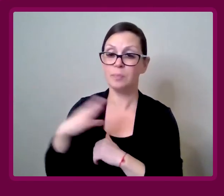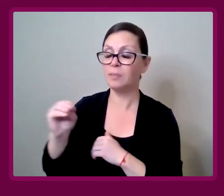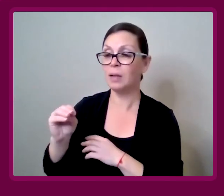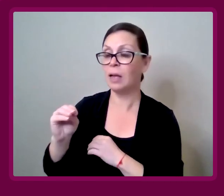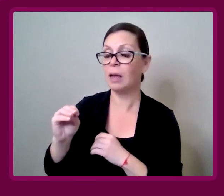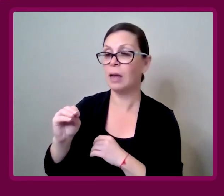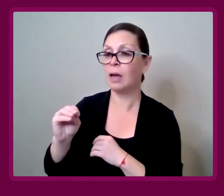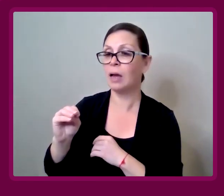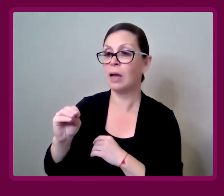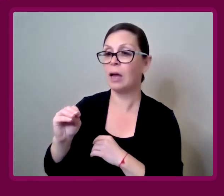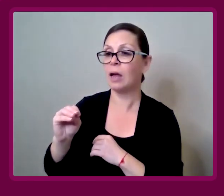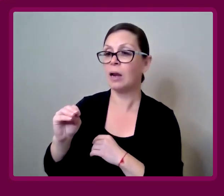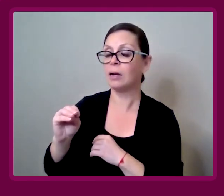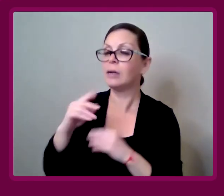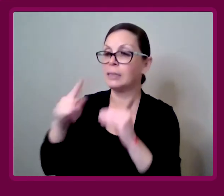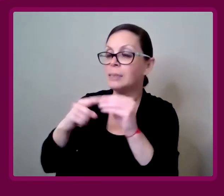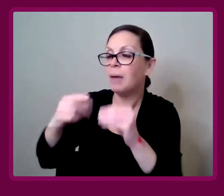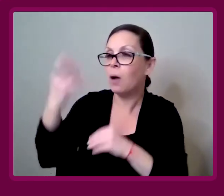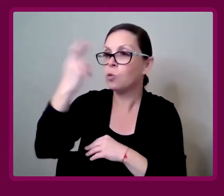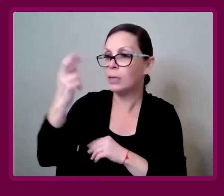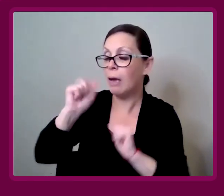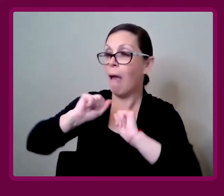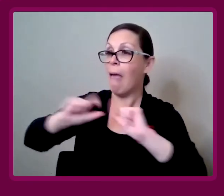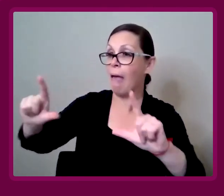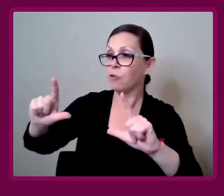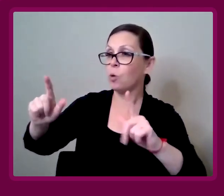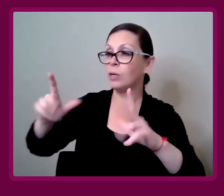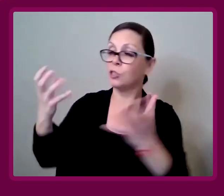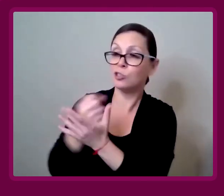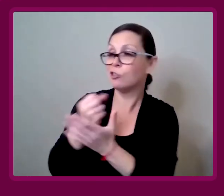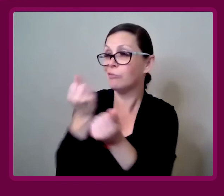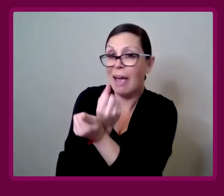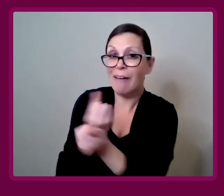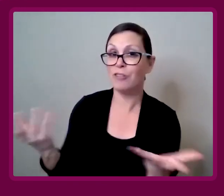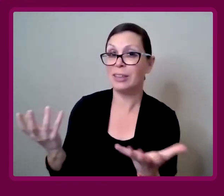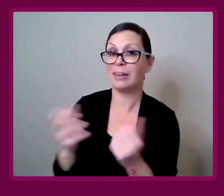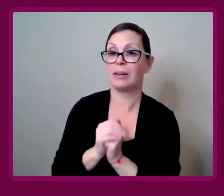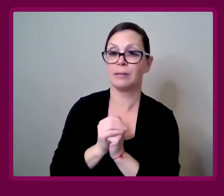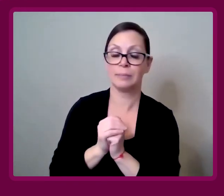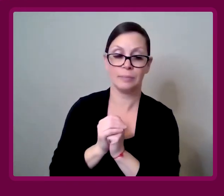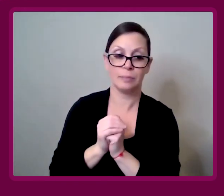It's just about realizing that everyone deserves empathy.